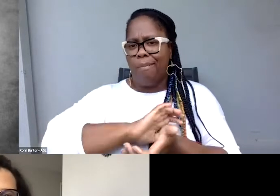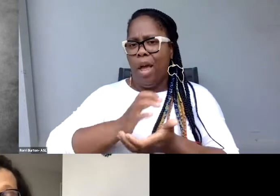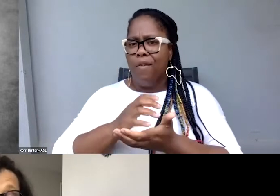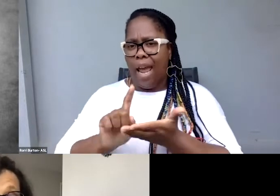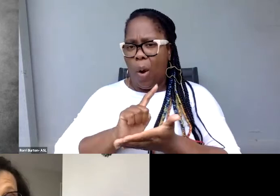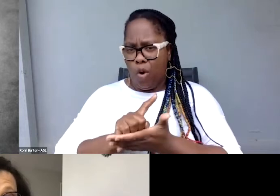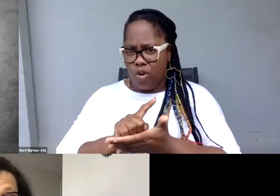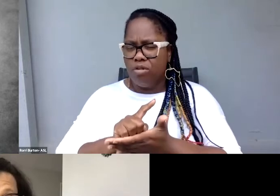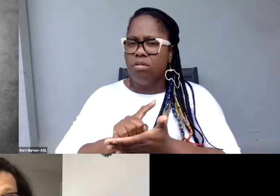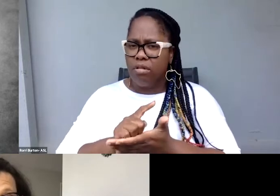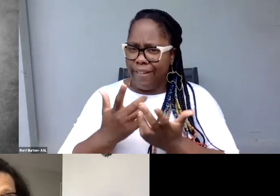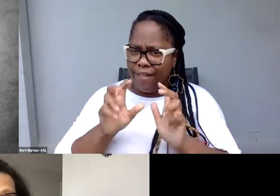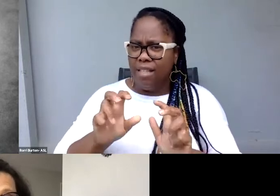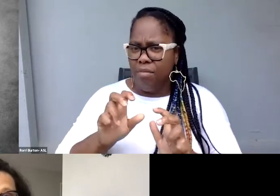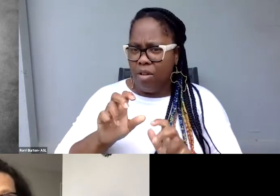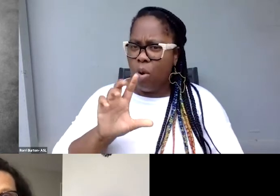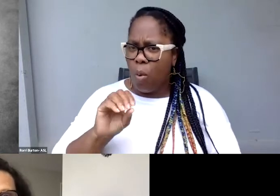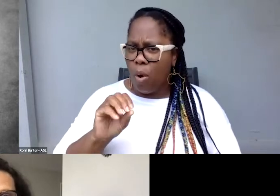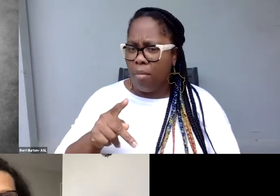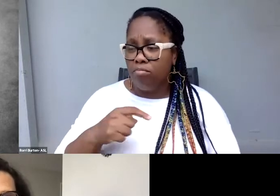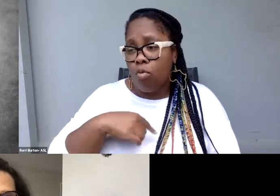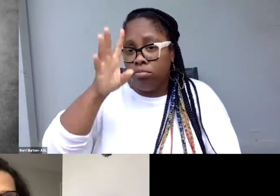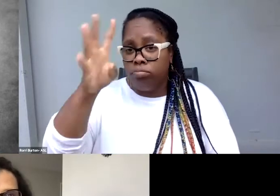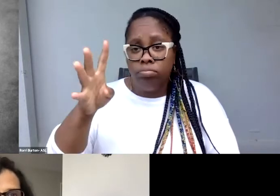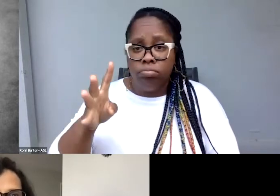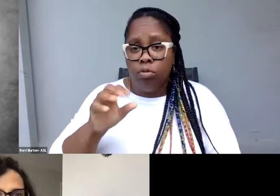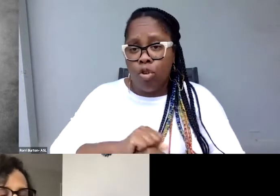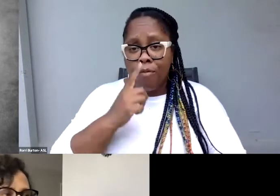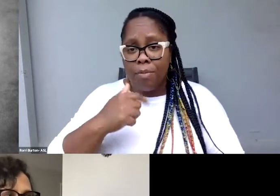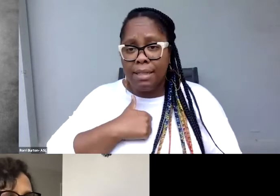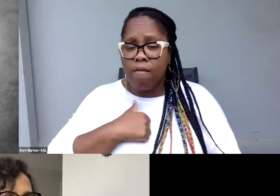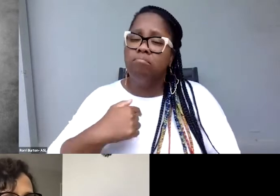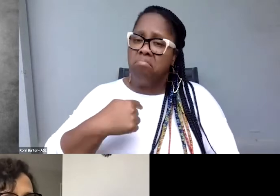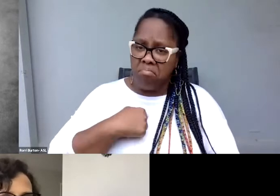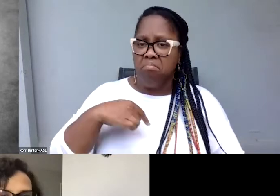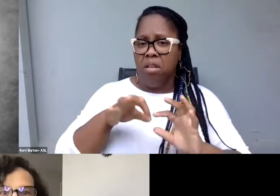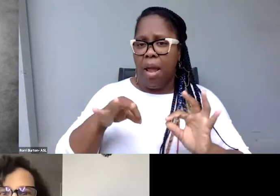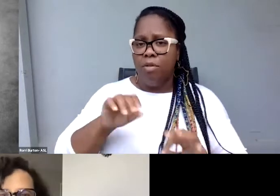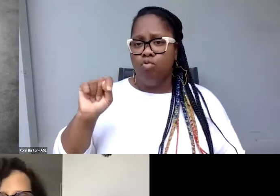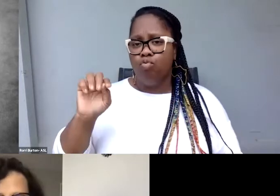So I invented a job for myself. I will caption the trailers. And then I sent a very friendly note